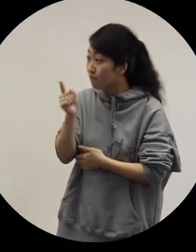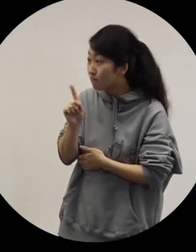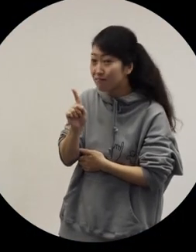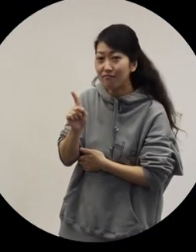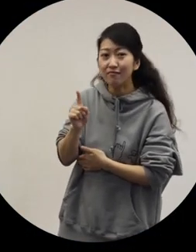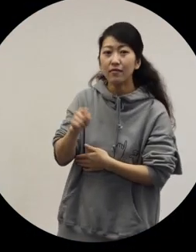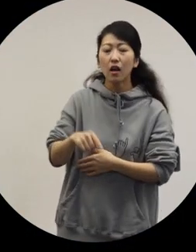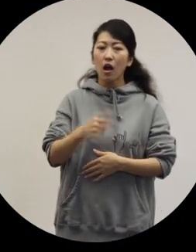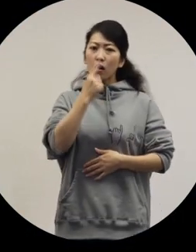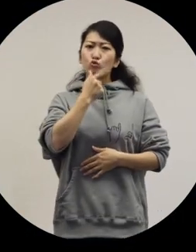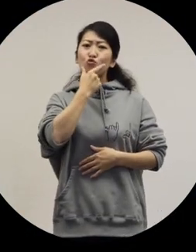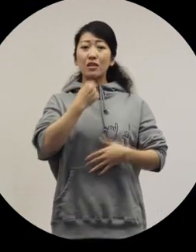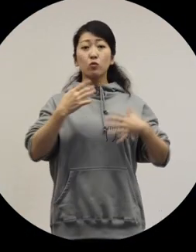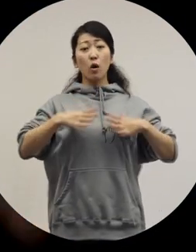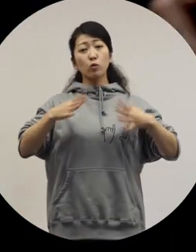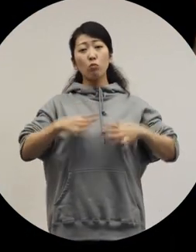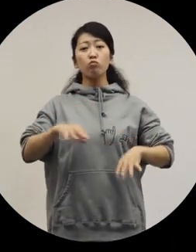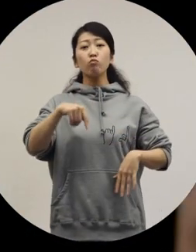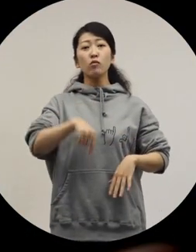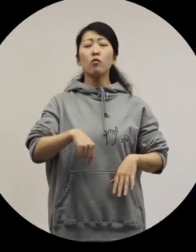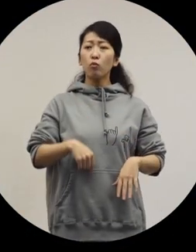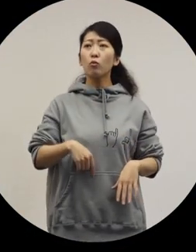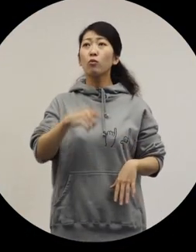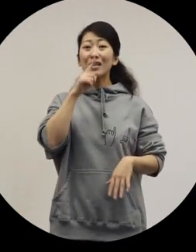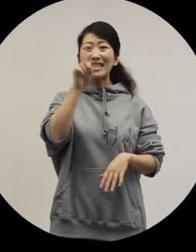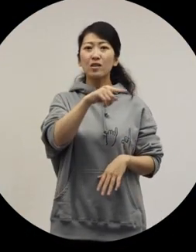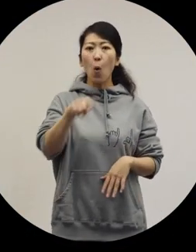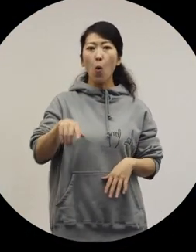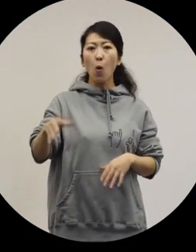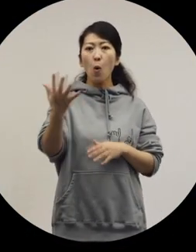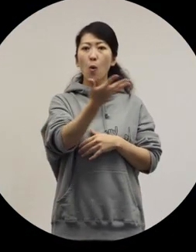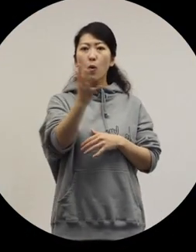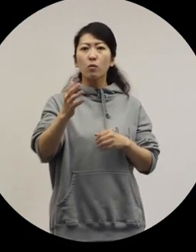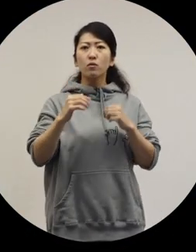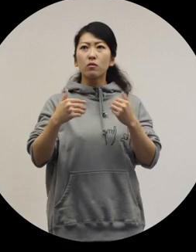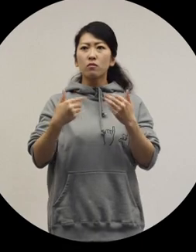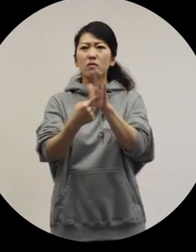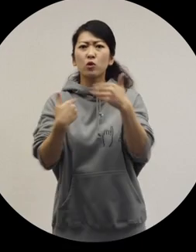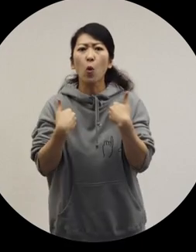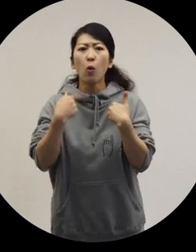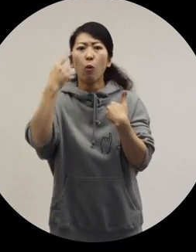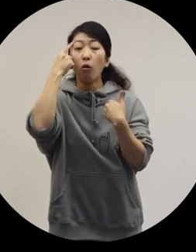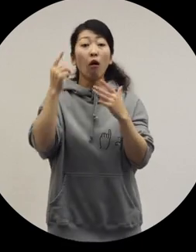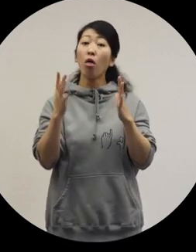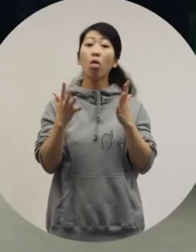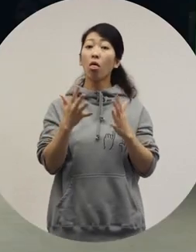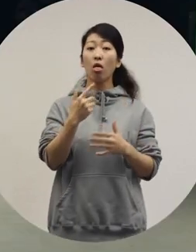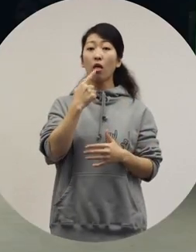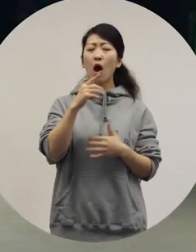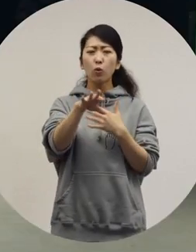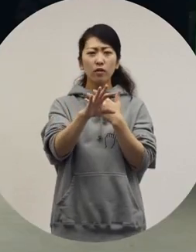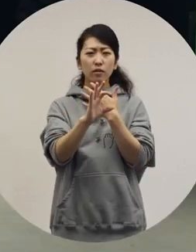I don't think that I have to wear the fashion I like in public. For example,